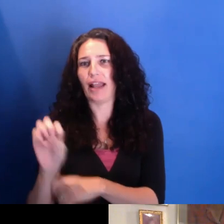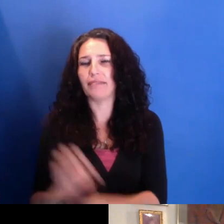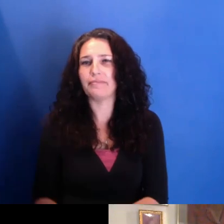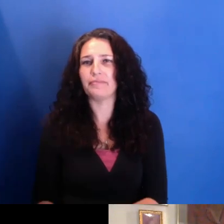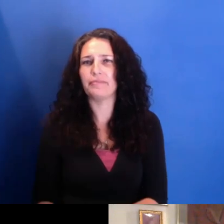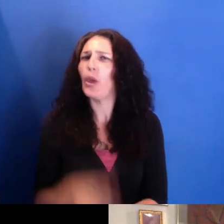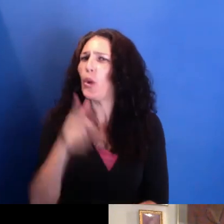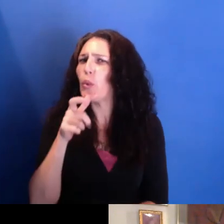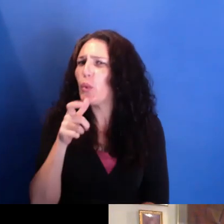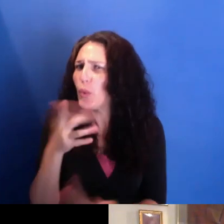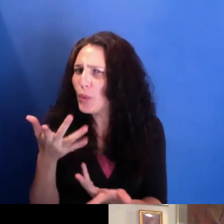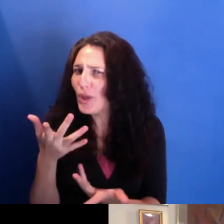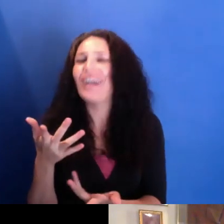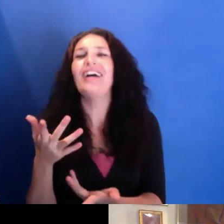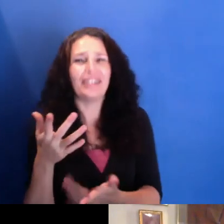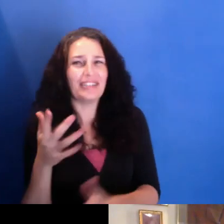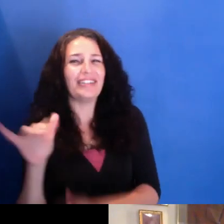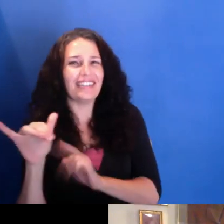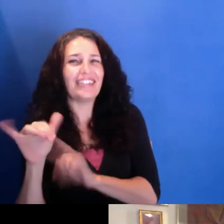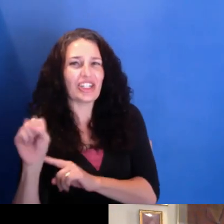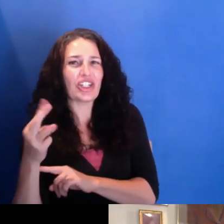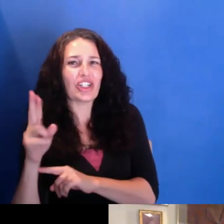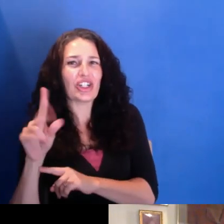the foundation of the Shirleys comes from the relationships